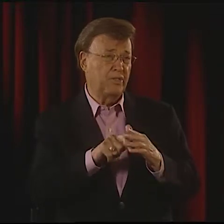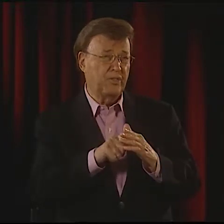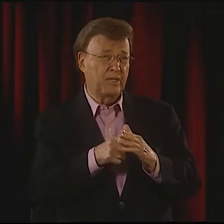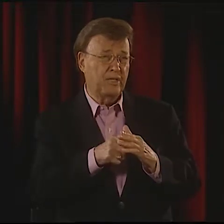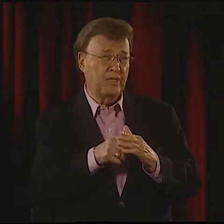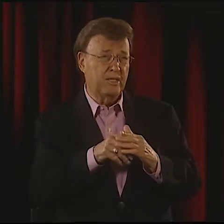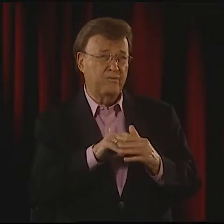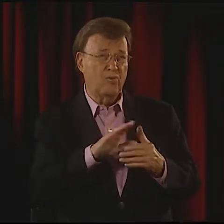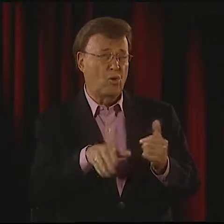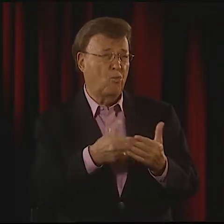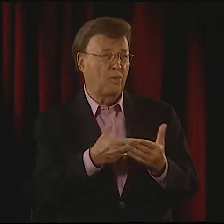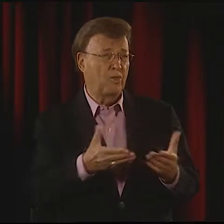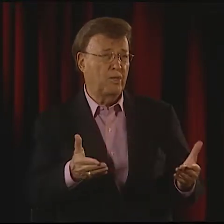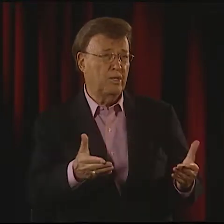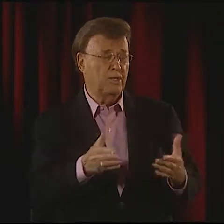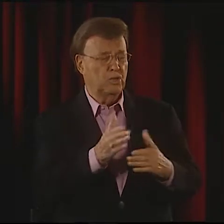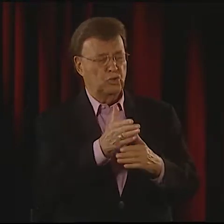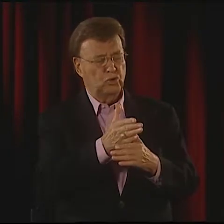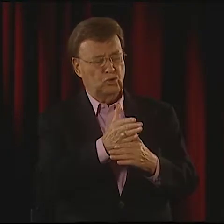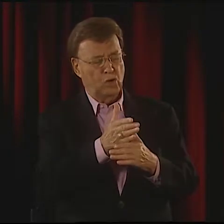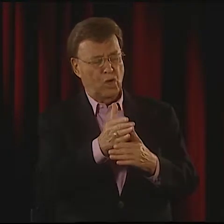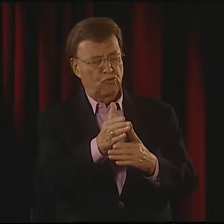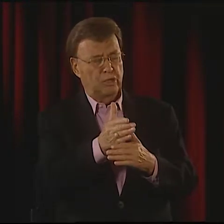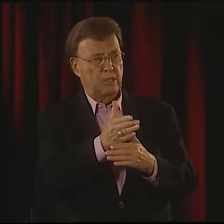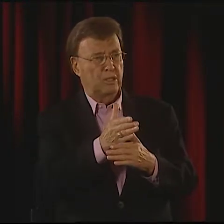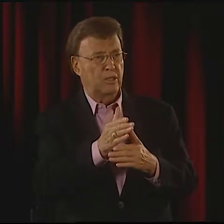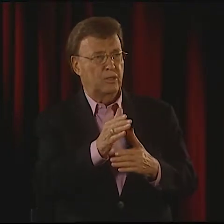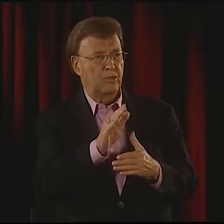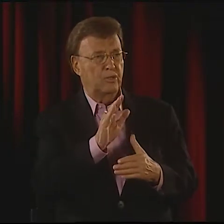MAYBE THAT'S THE KEY OF EVERYTHING,